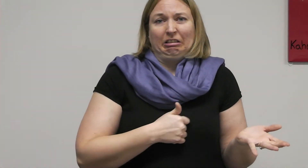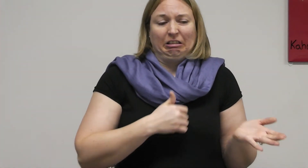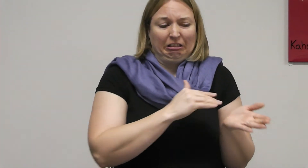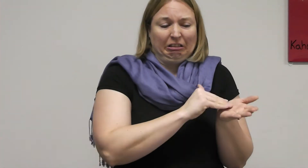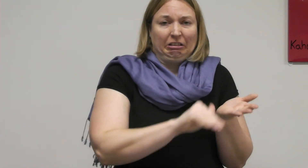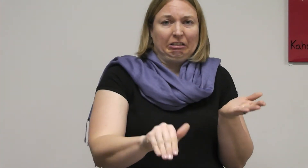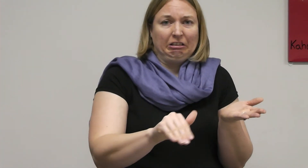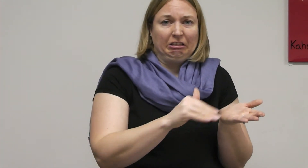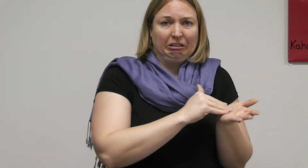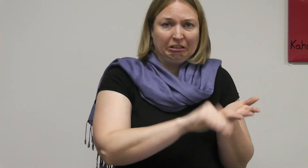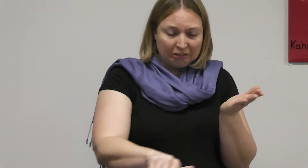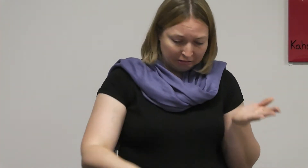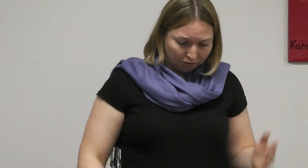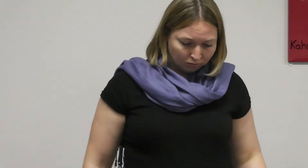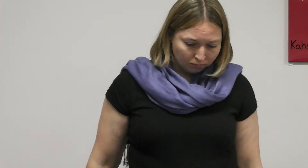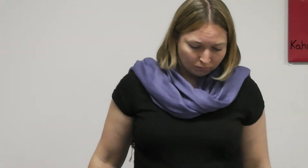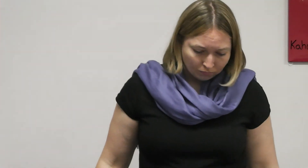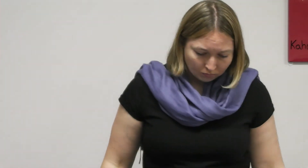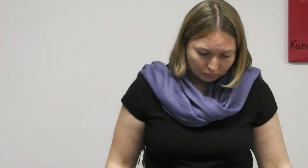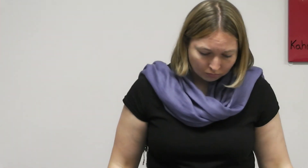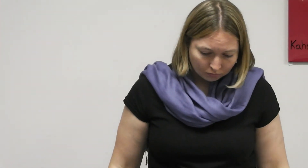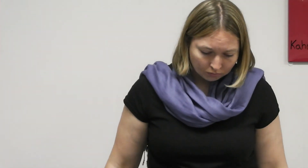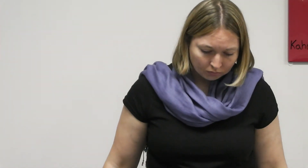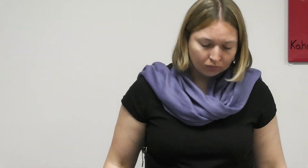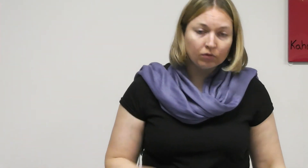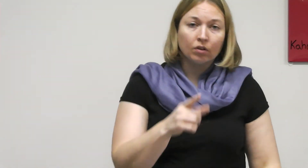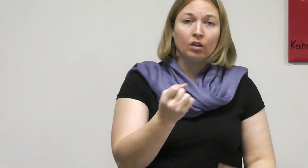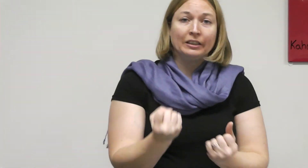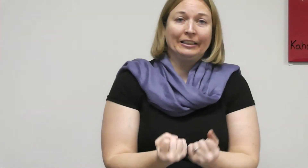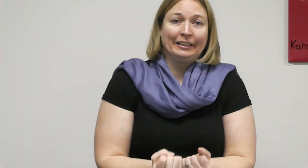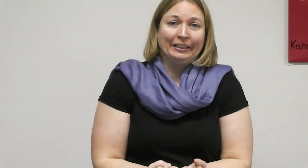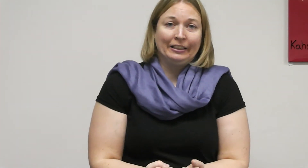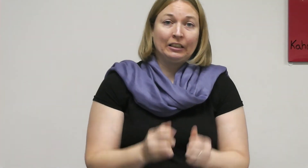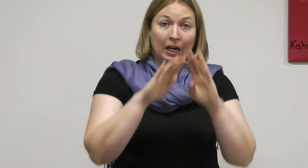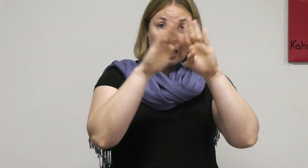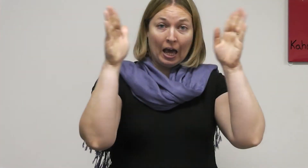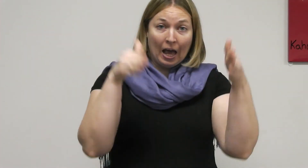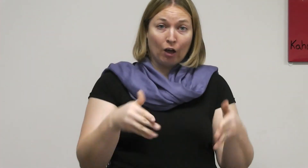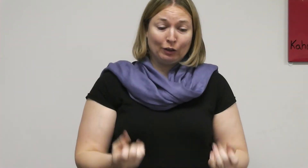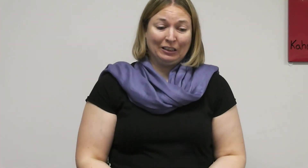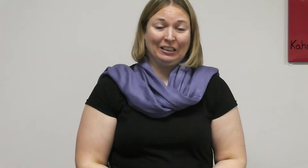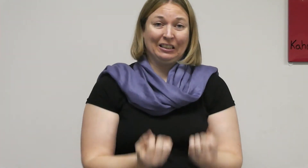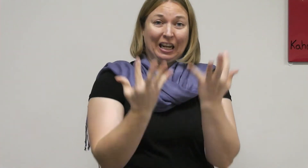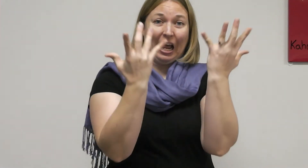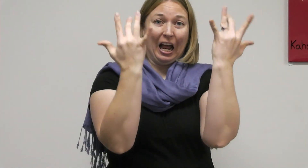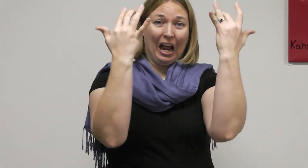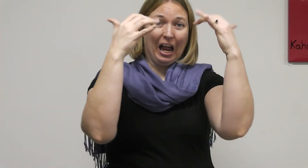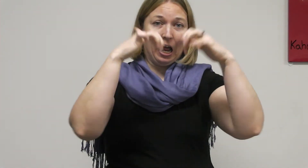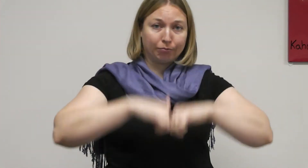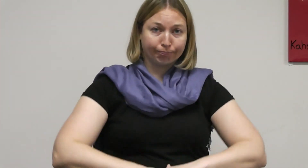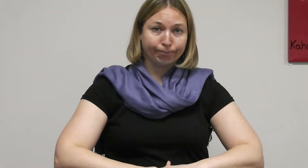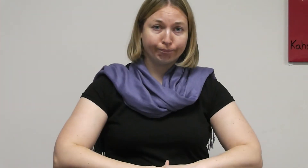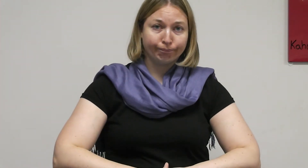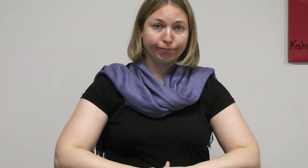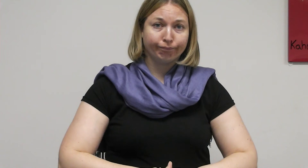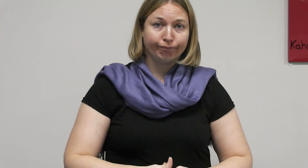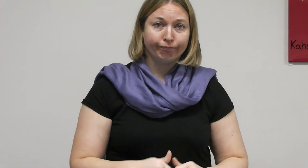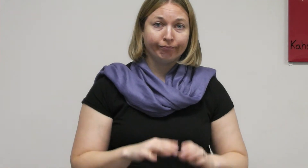FIRE (can be house on fire) BURN-DOWN